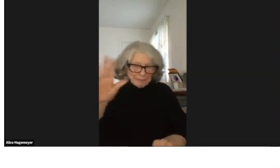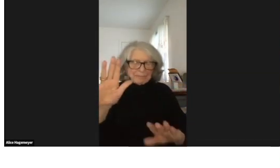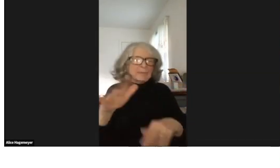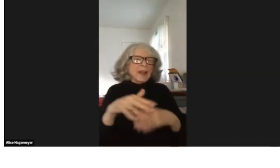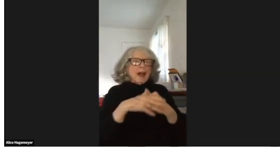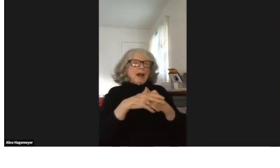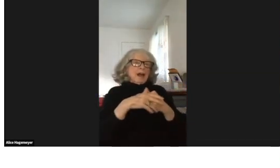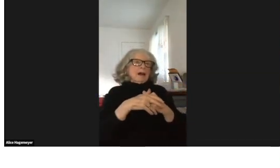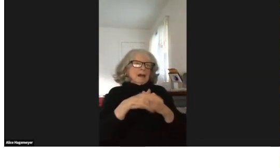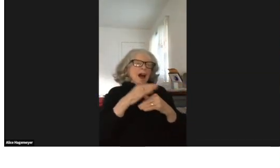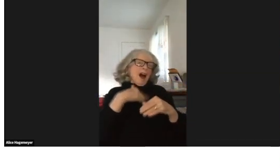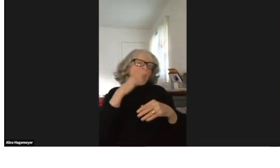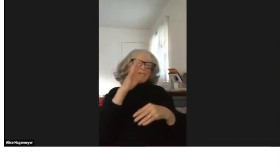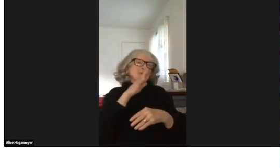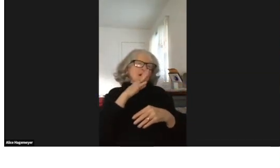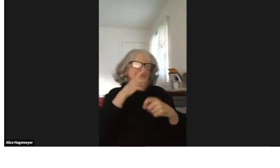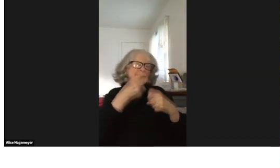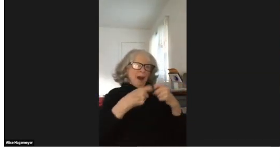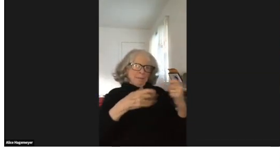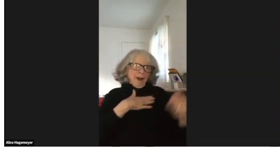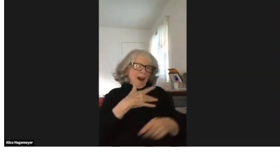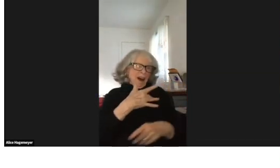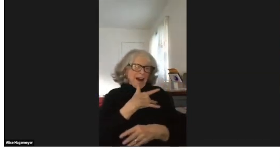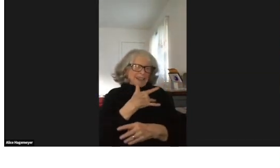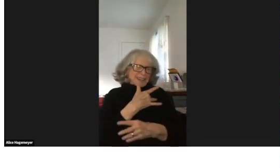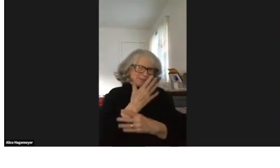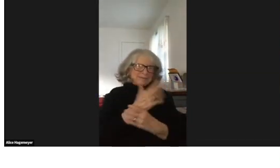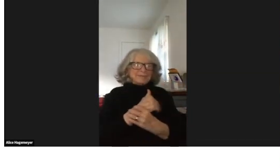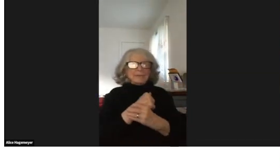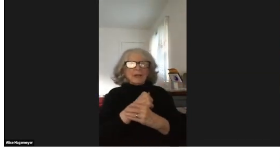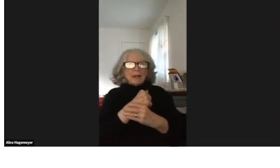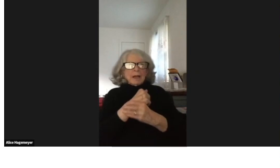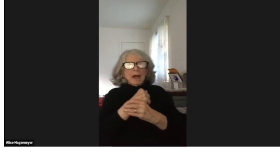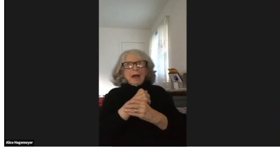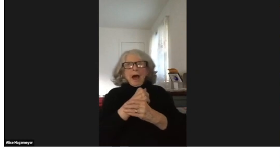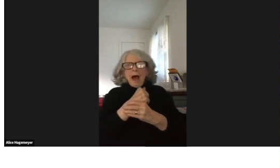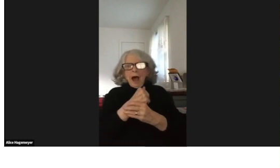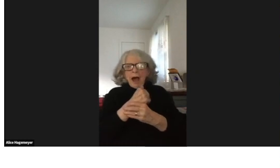I'm jumping all around. So, I'll just speak from my heart.